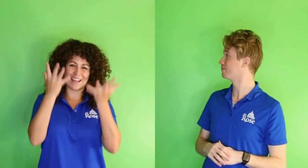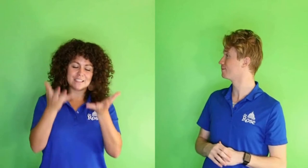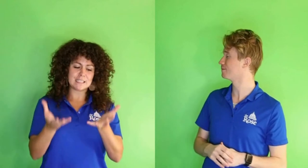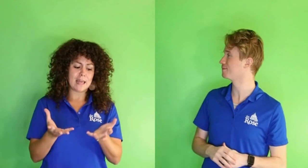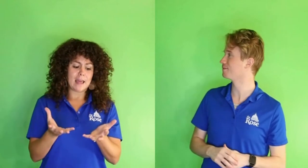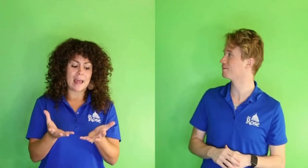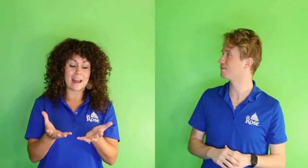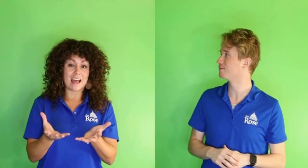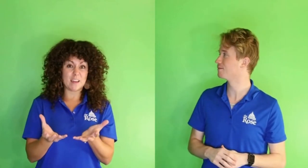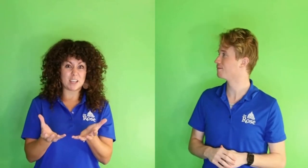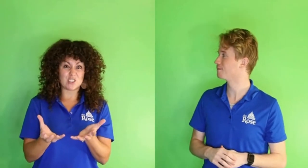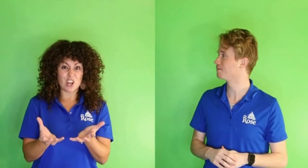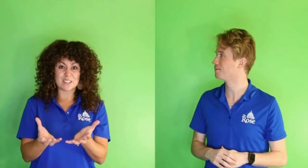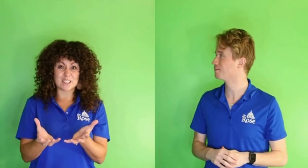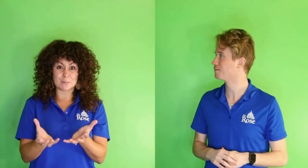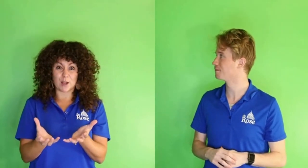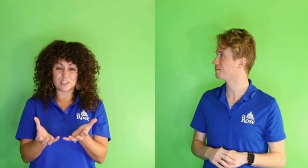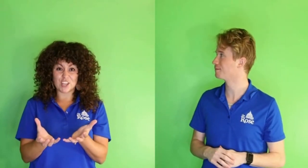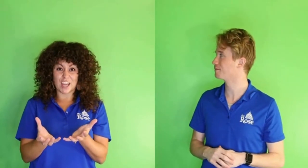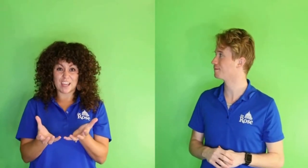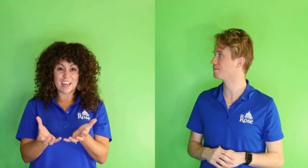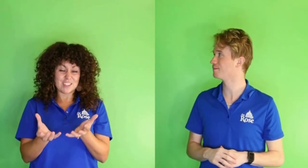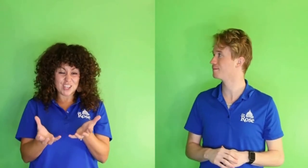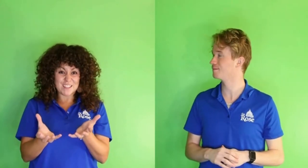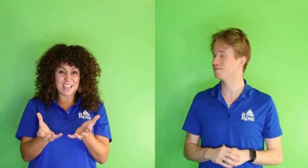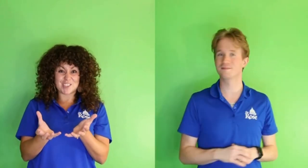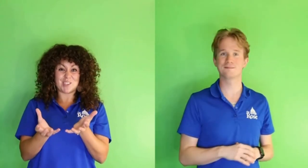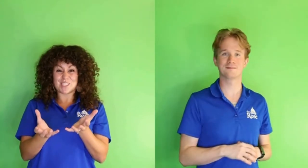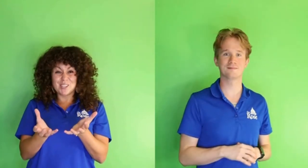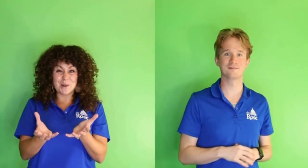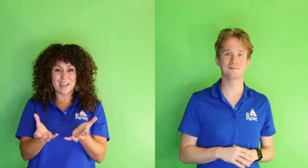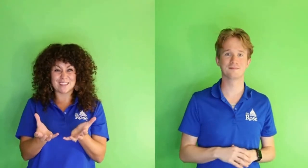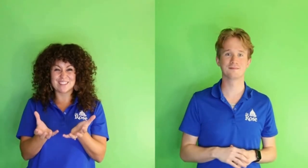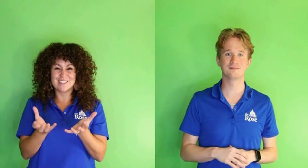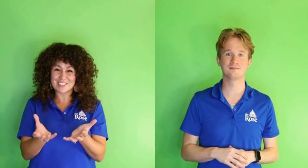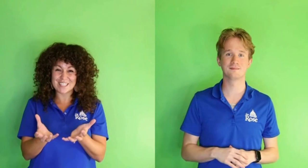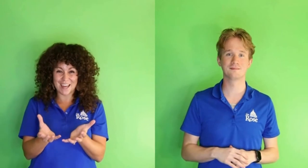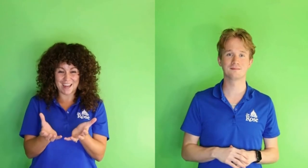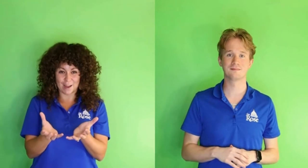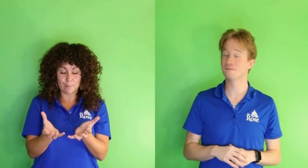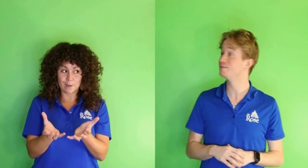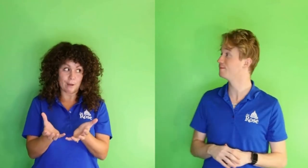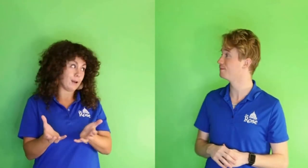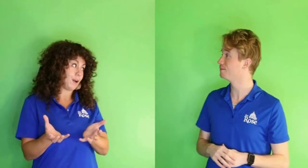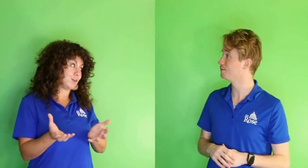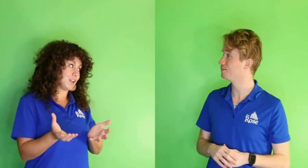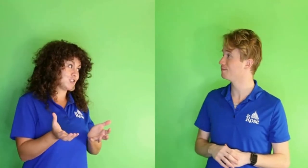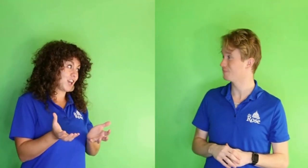And I'm gonna toss this ball to Jay and Jay is gonna catch it using two hands, just like I am. Are you ready, Jay?